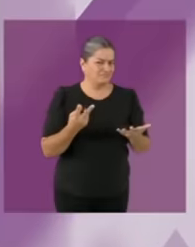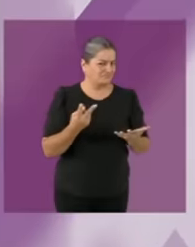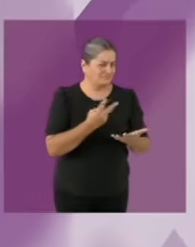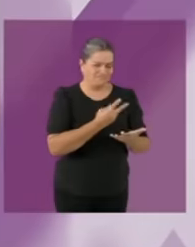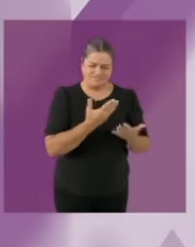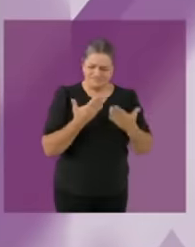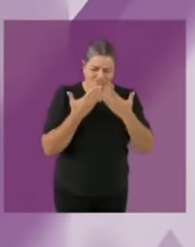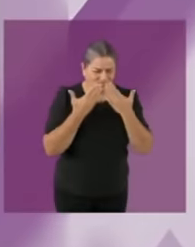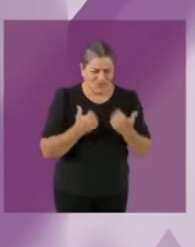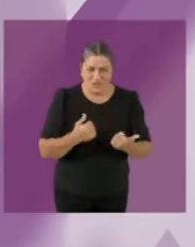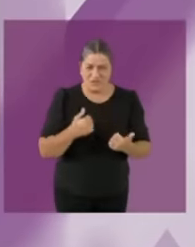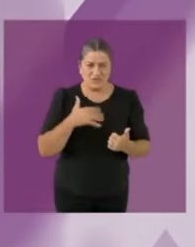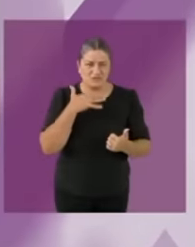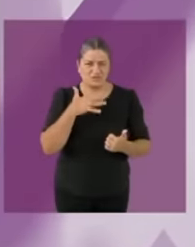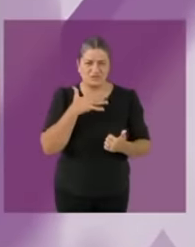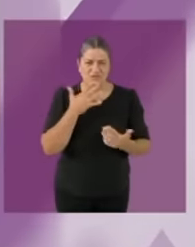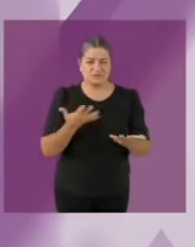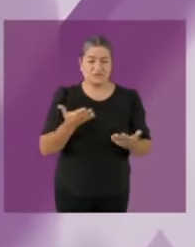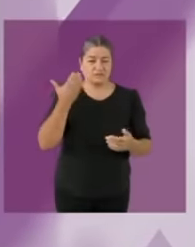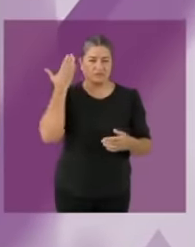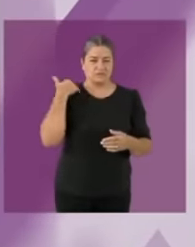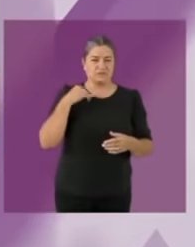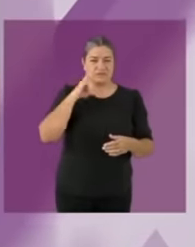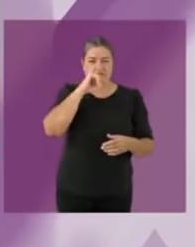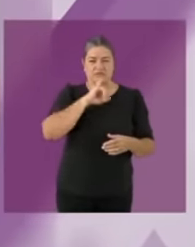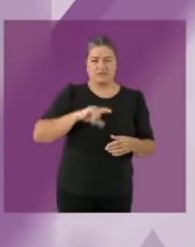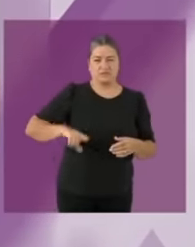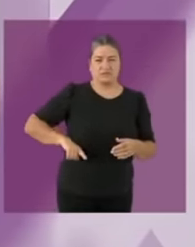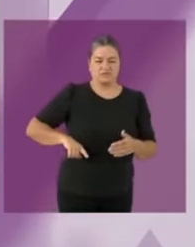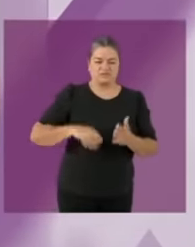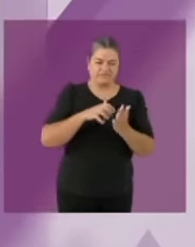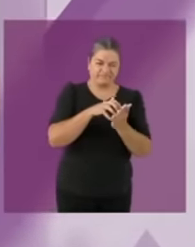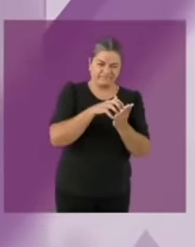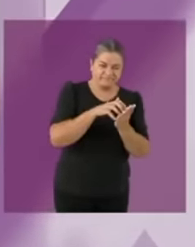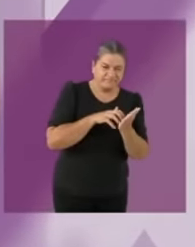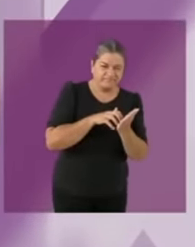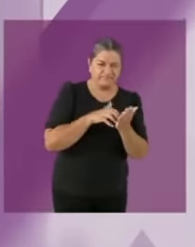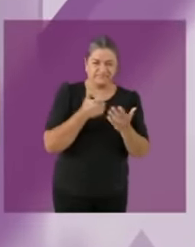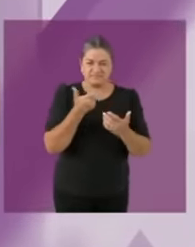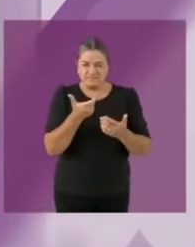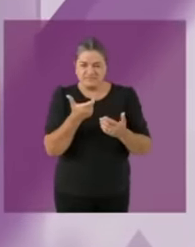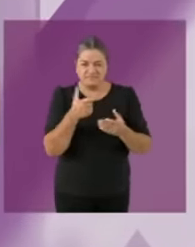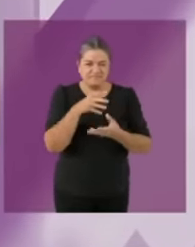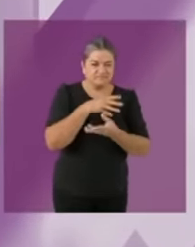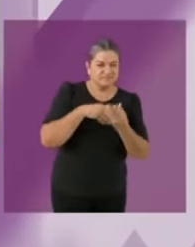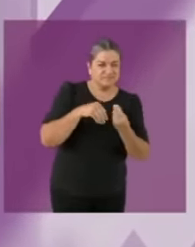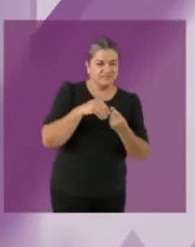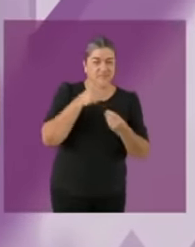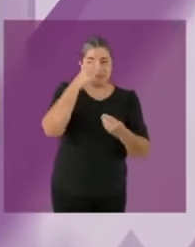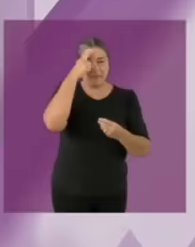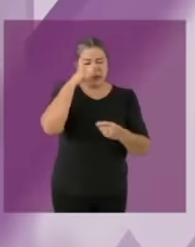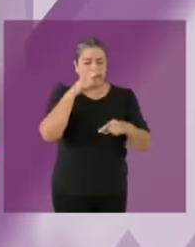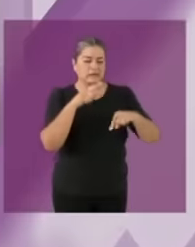the other hand the national anti-corruption agency which is not just my idea but the product of